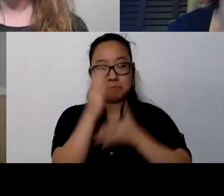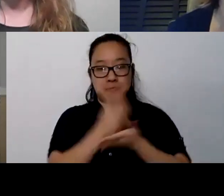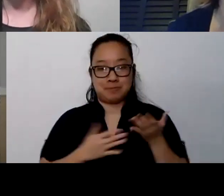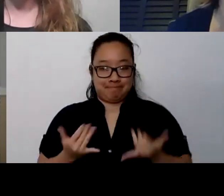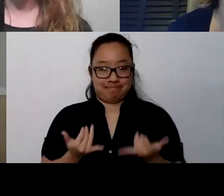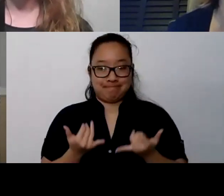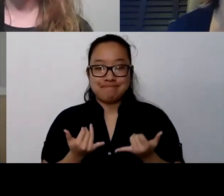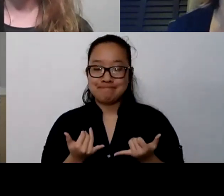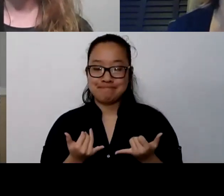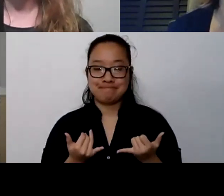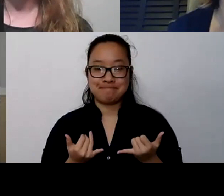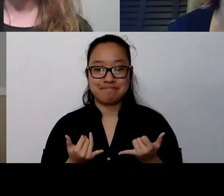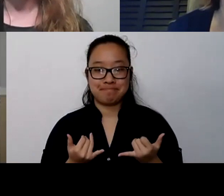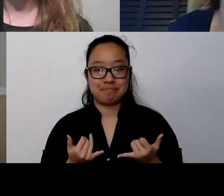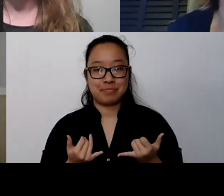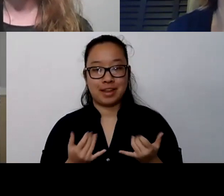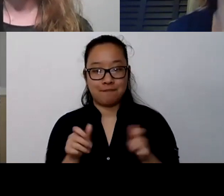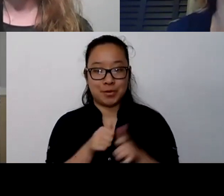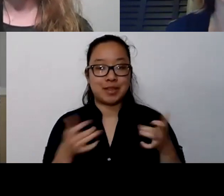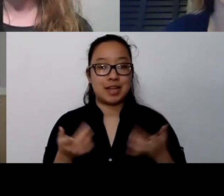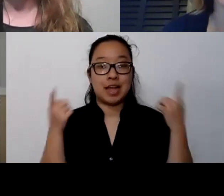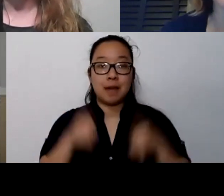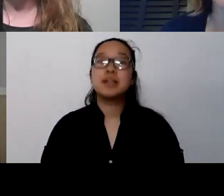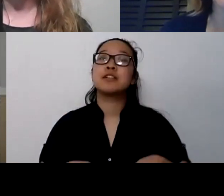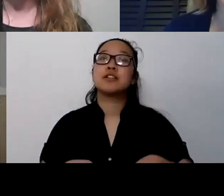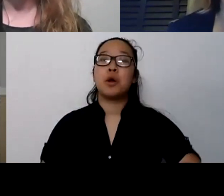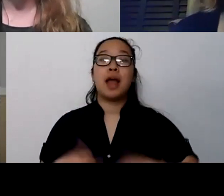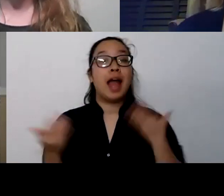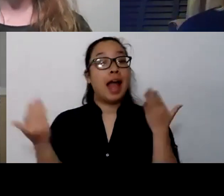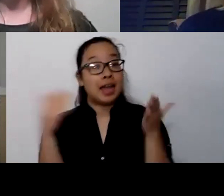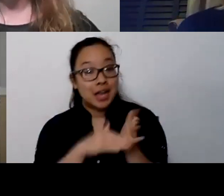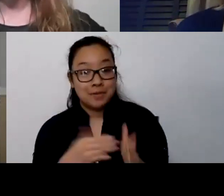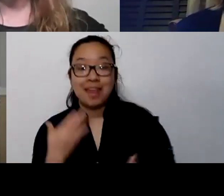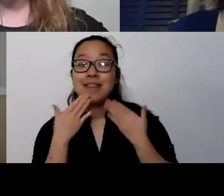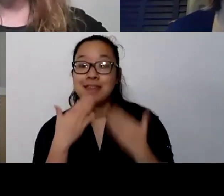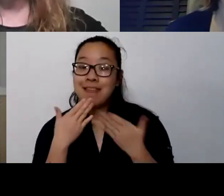So again, I want to thank all of you tonight for being here with us.